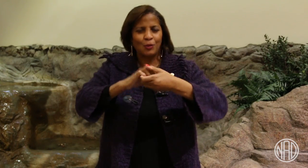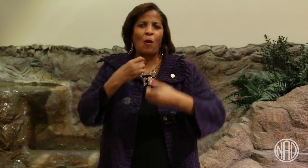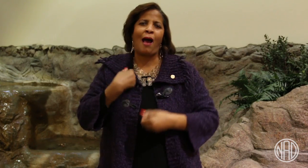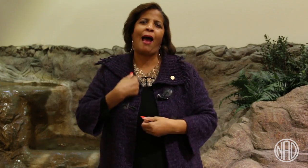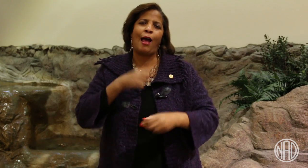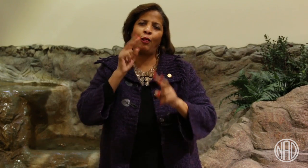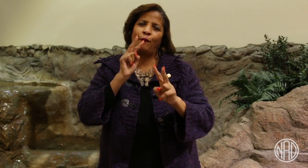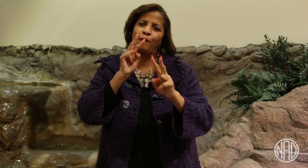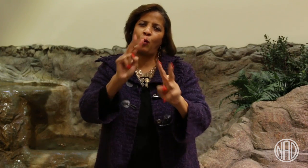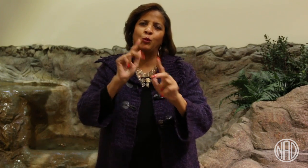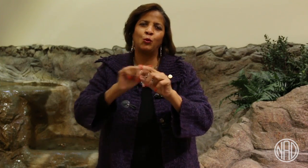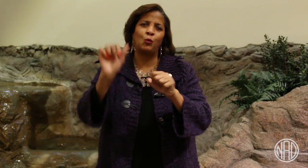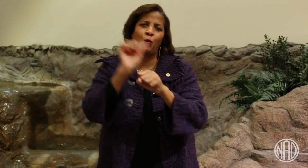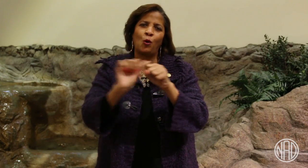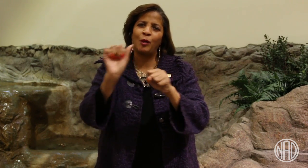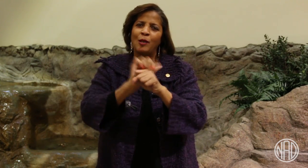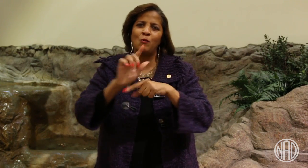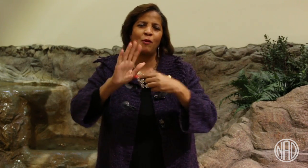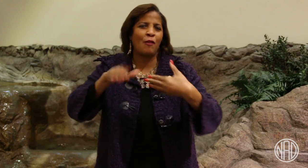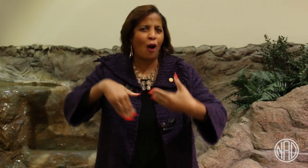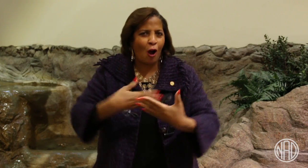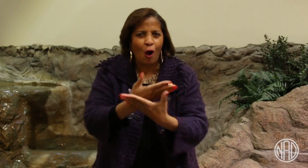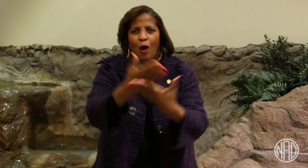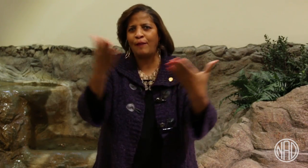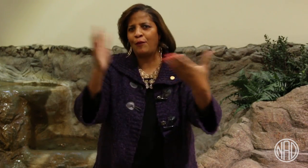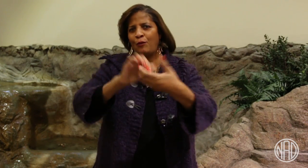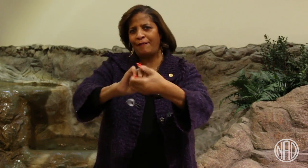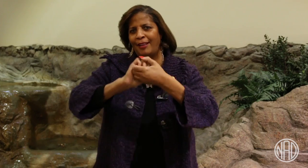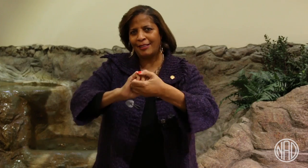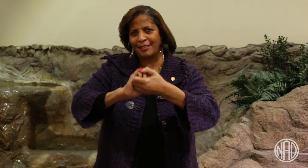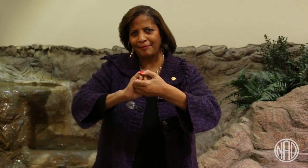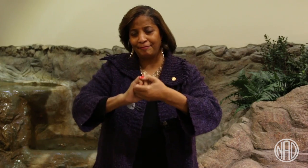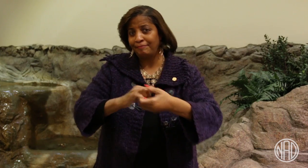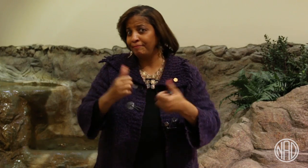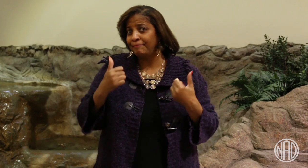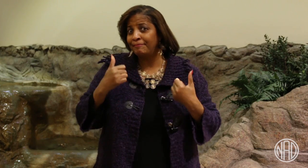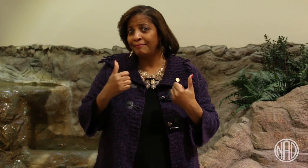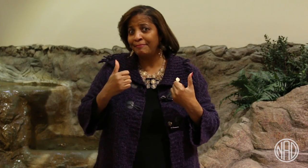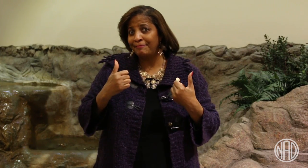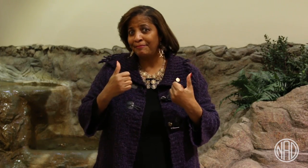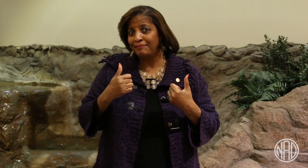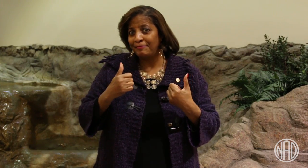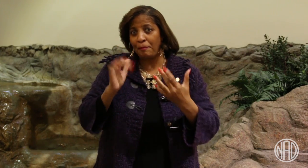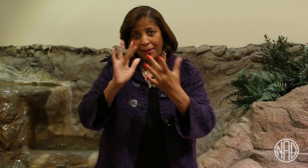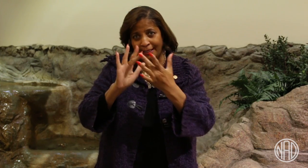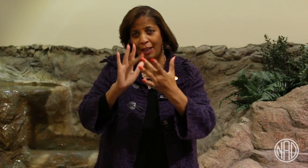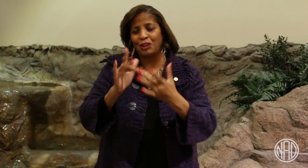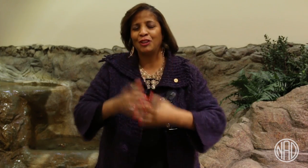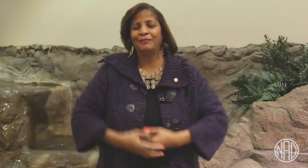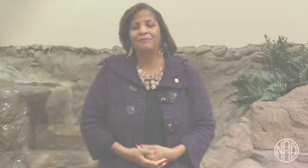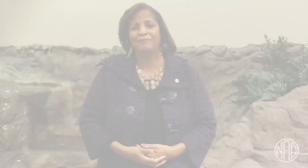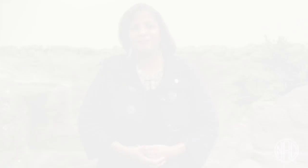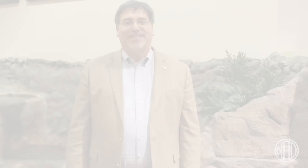Again, I look forward to working with all of you. I'll be in touch.